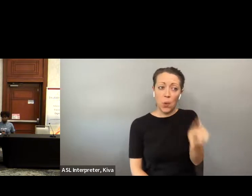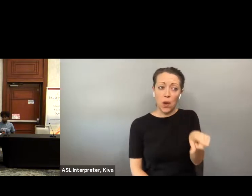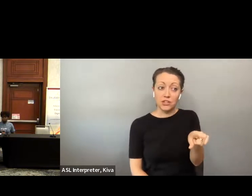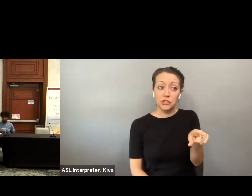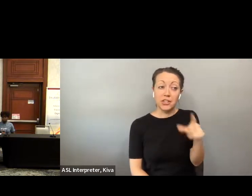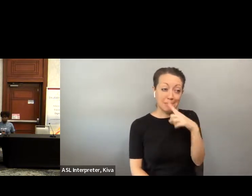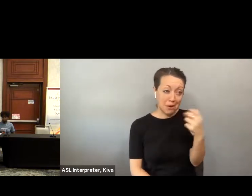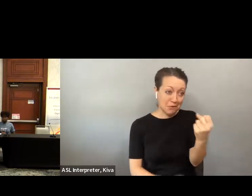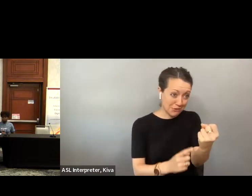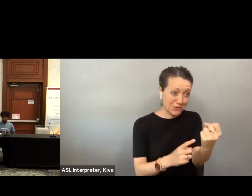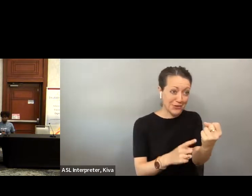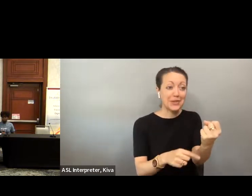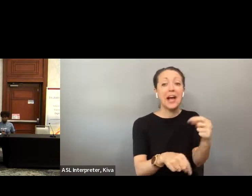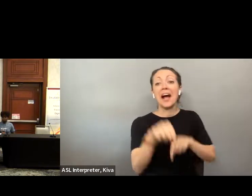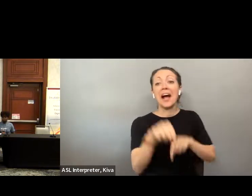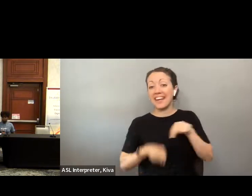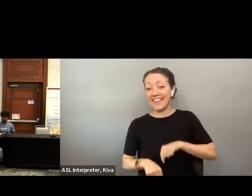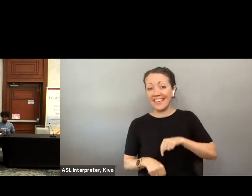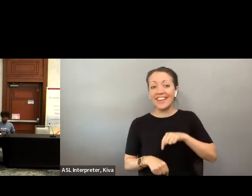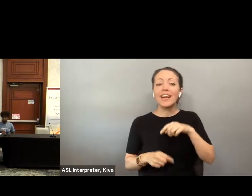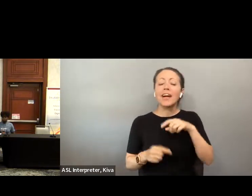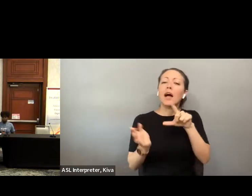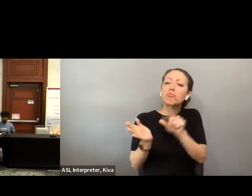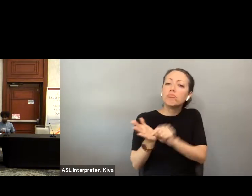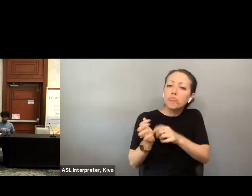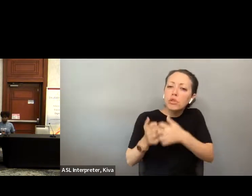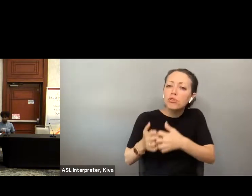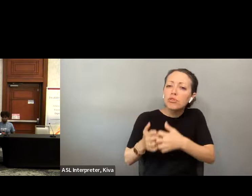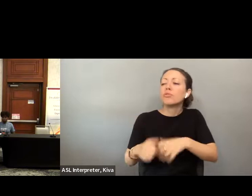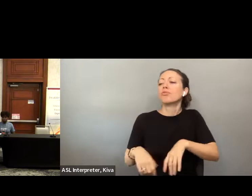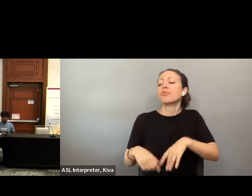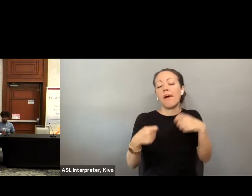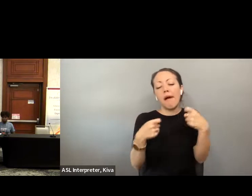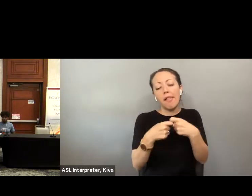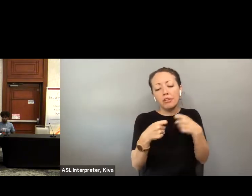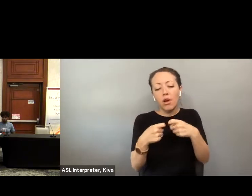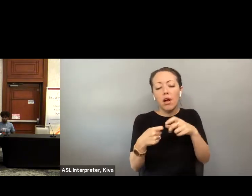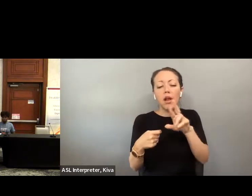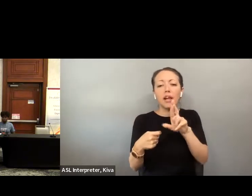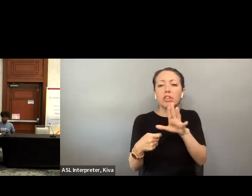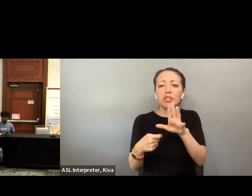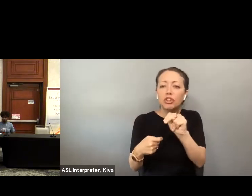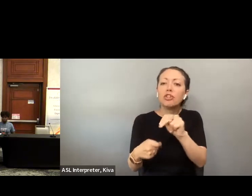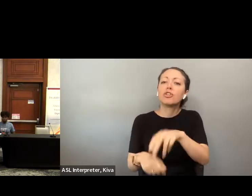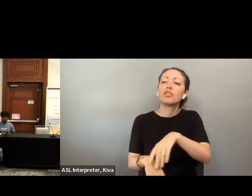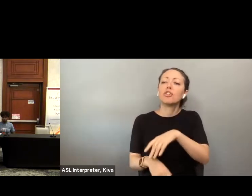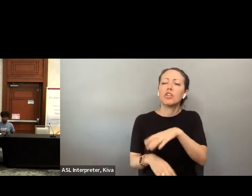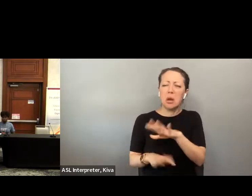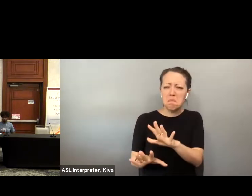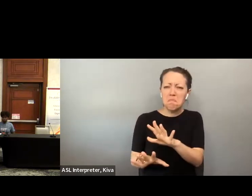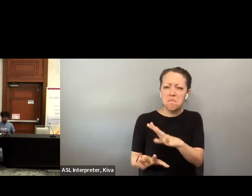This is Doug Again: Interesting question. Before we discuss it, I think one of the things that I need to mention is you know we're talking about printers. Interesting question. Before we discuss it I think one of the things I need to mention is we are talking about printers and talking about electronic return but one of